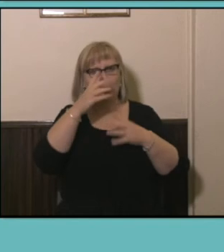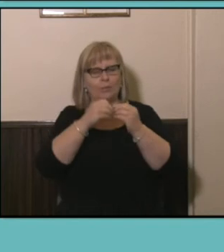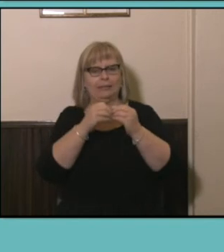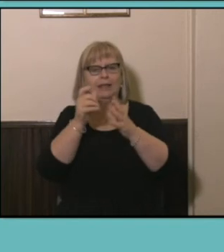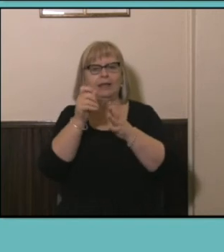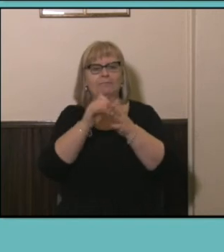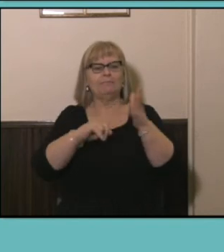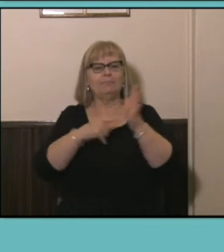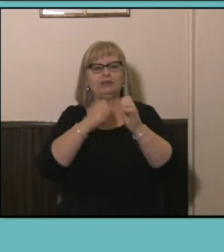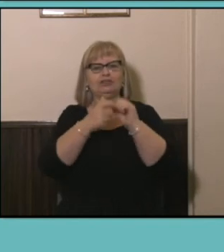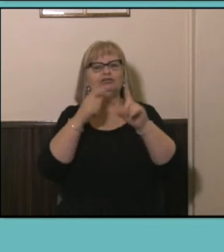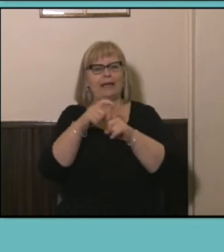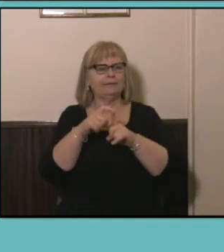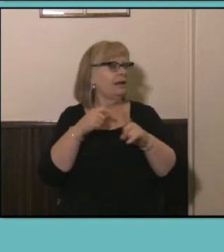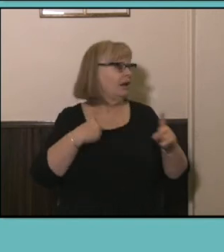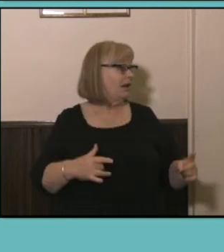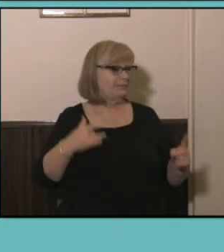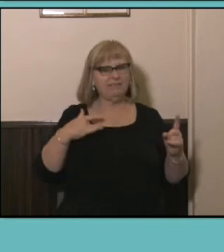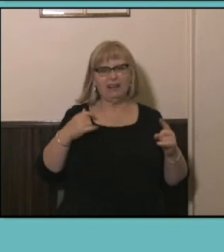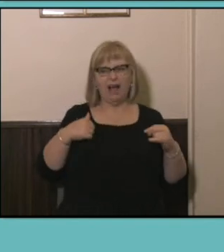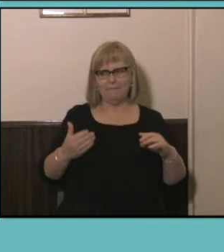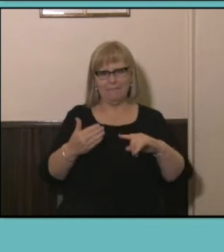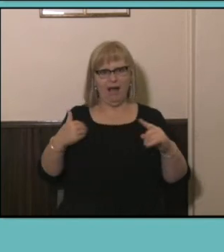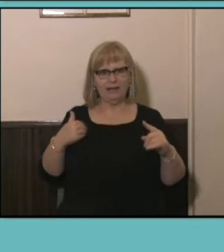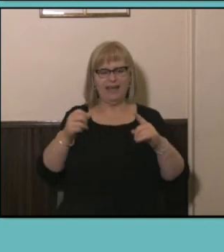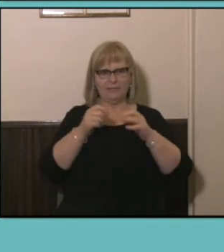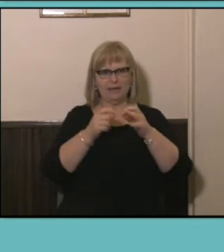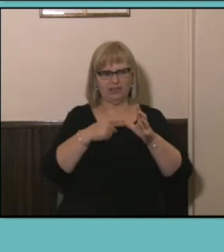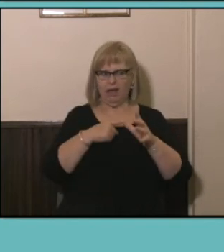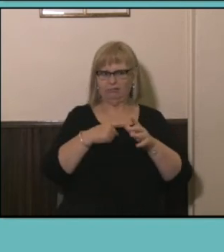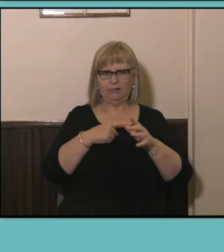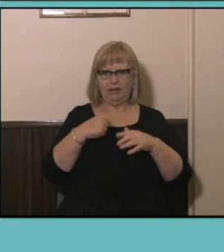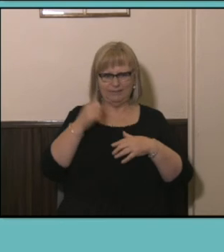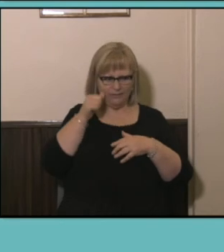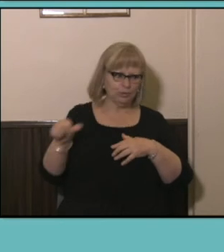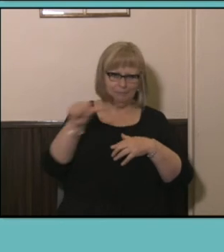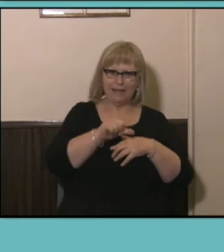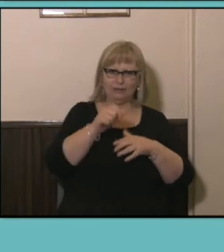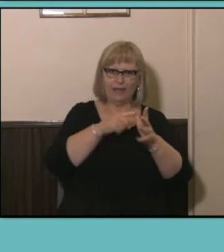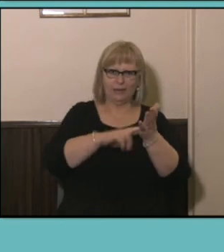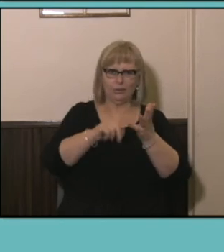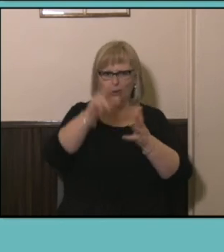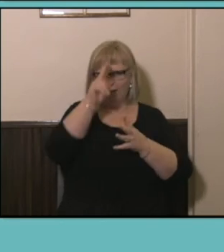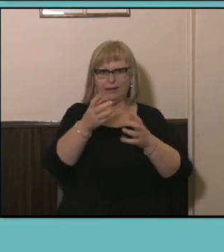feeling like I'm getting left behind I have a Bachelor degree but thinking I might need to come back to ANU and you know get a post-grad to keep up with all